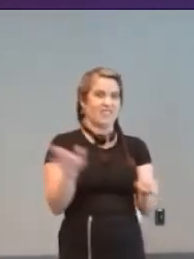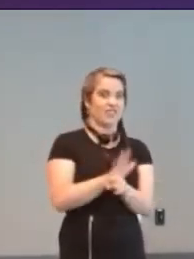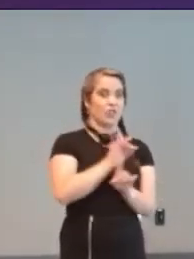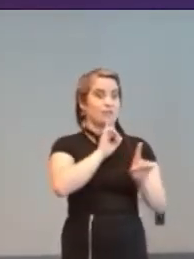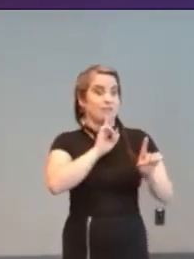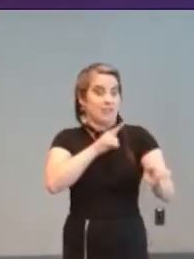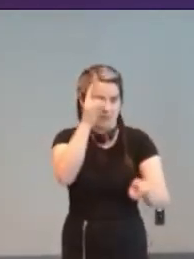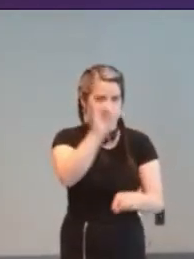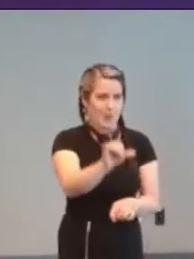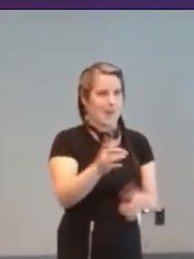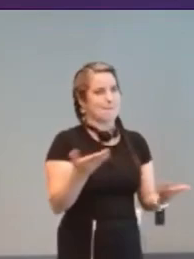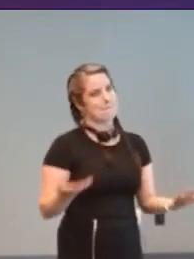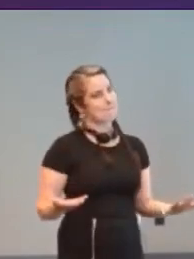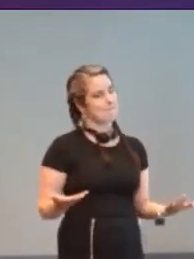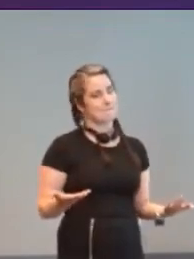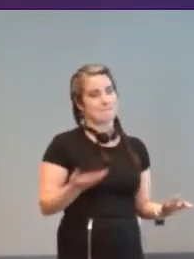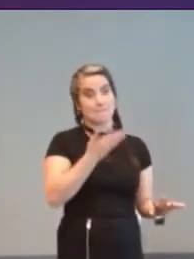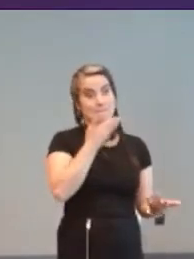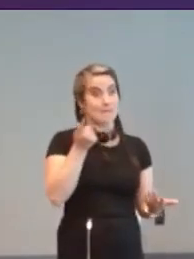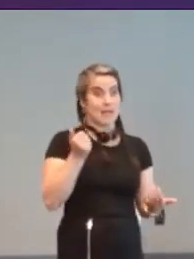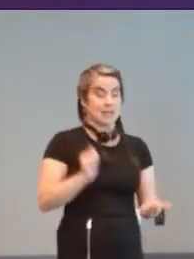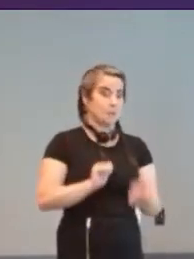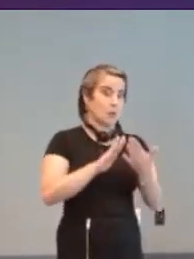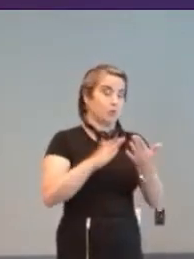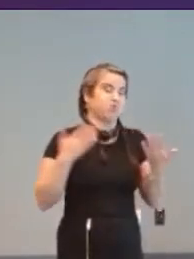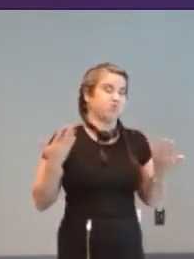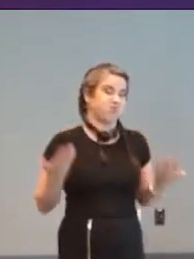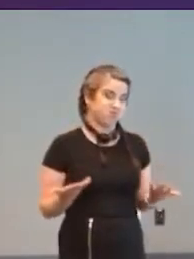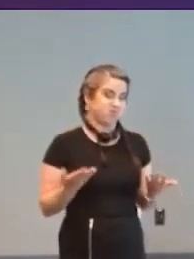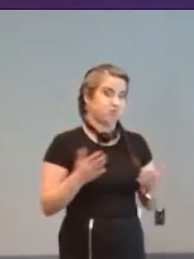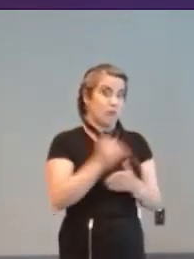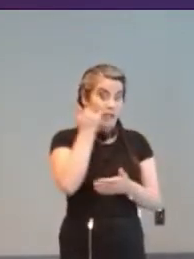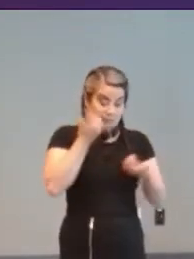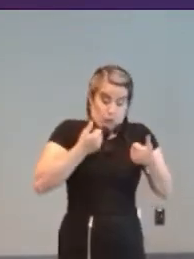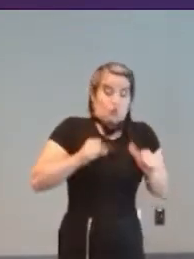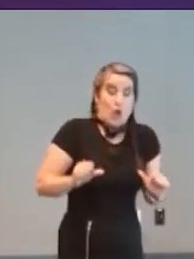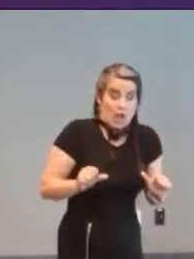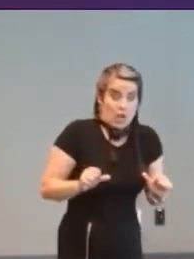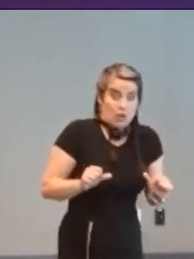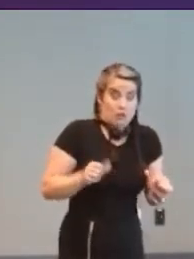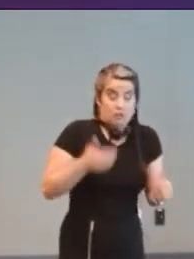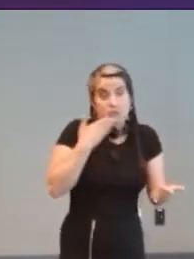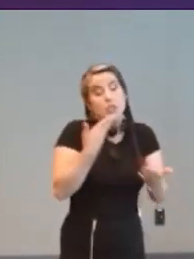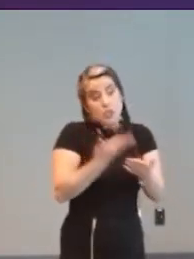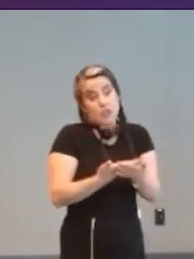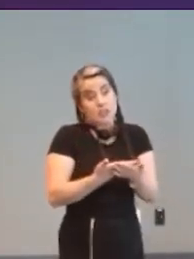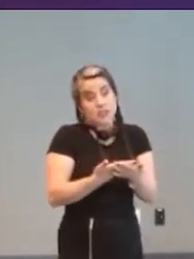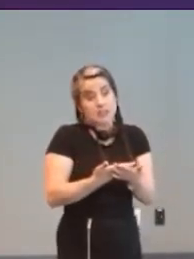the the best way to do it but if you're trying it's good but you do you do need to get people